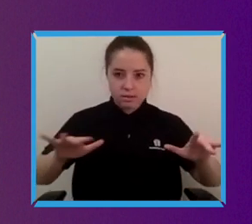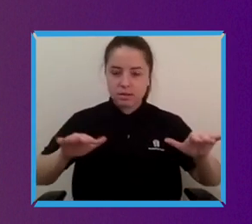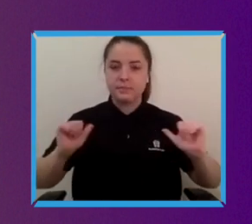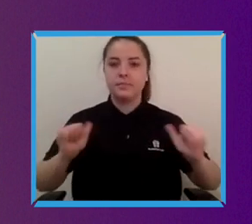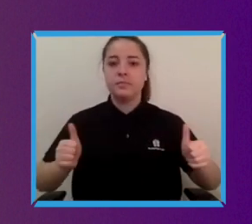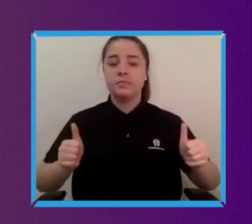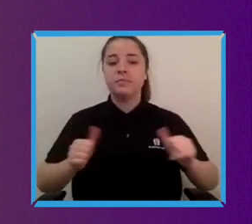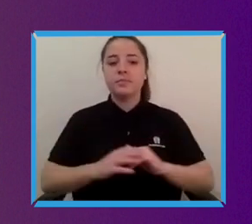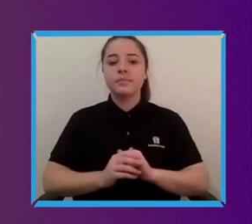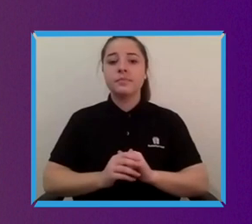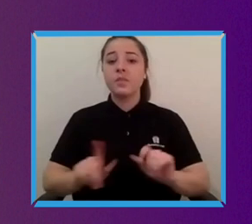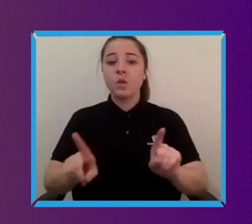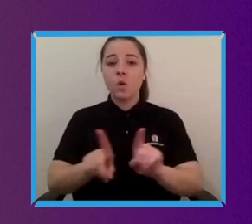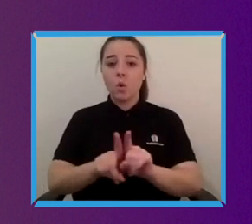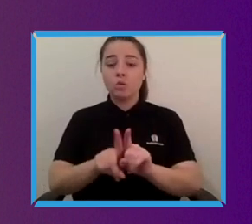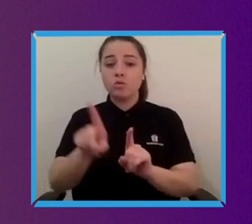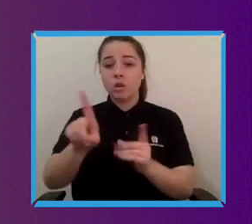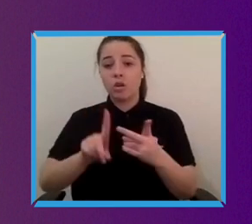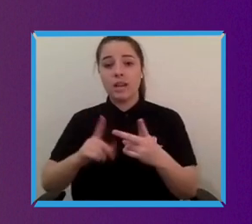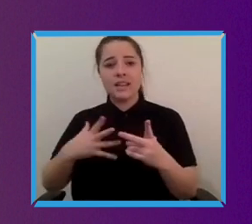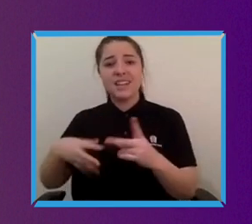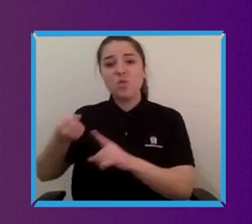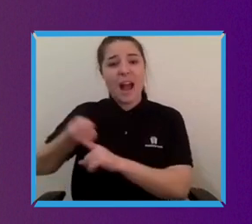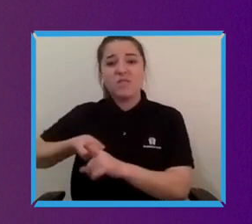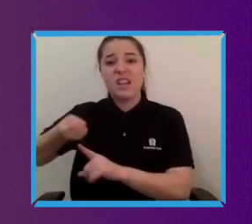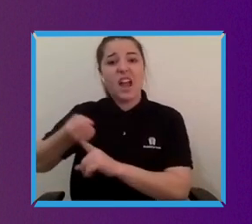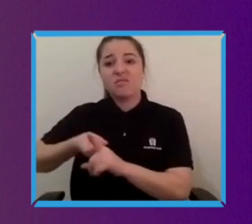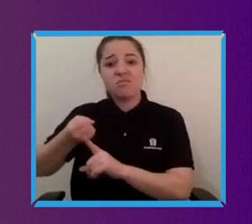that needs to be done. It is all great you know it's some newfangled